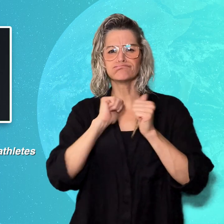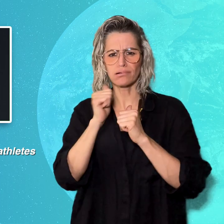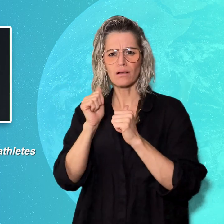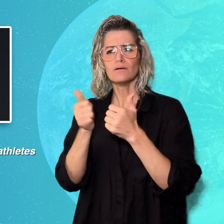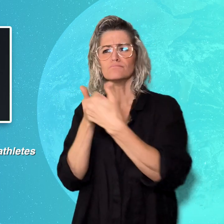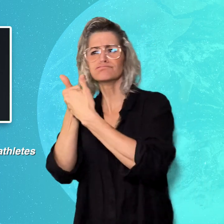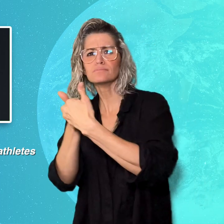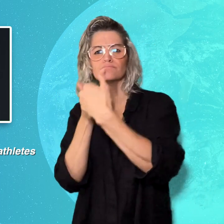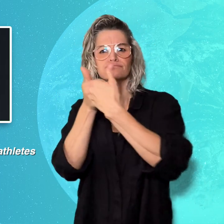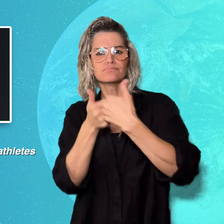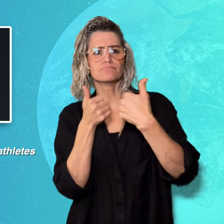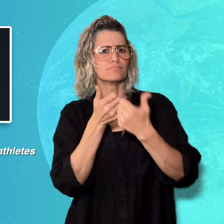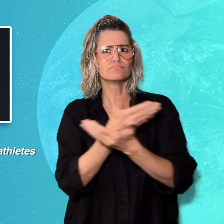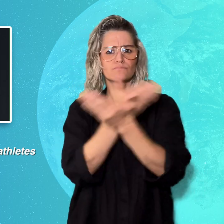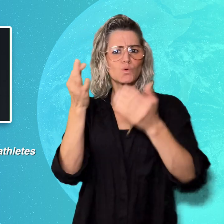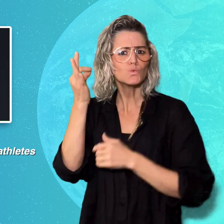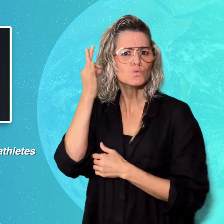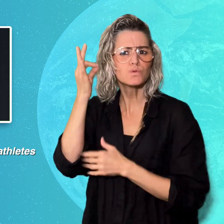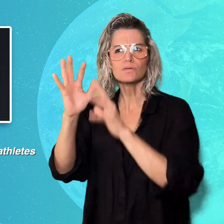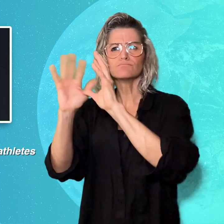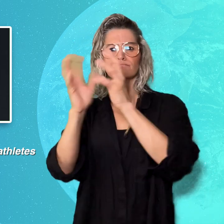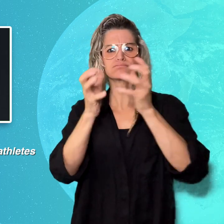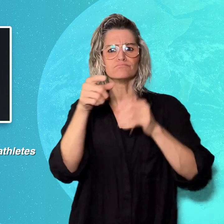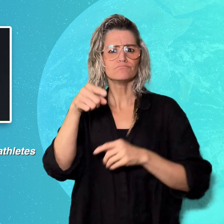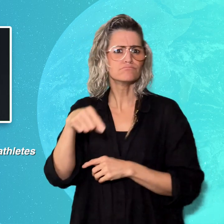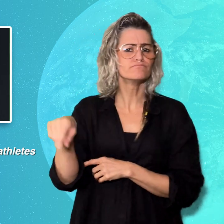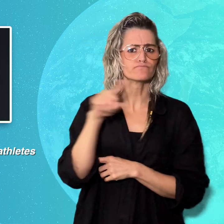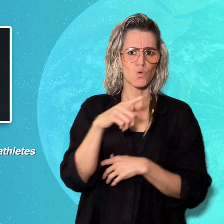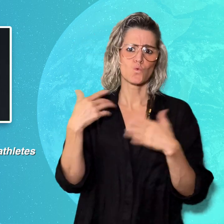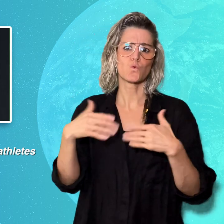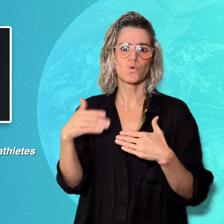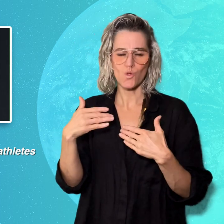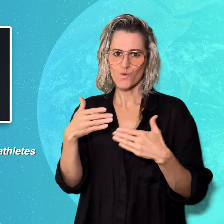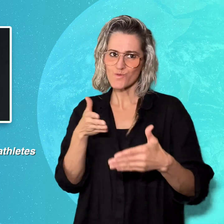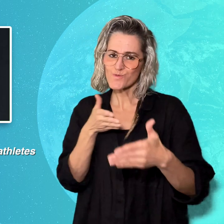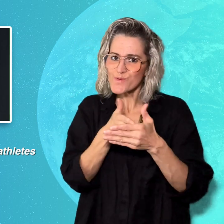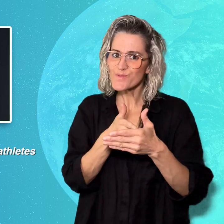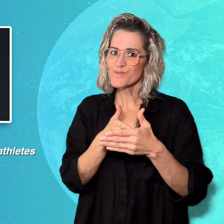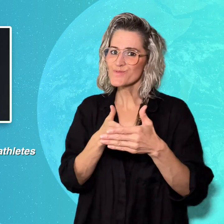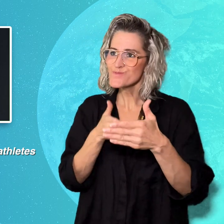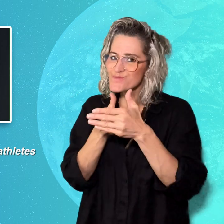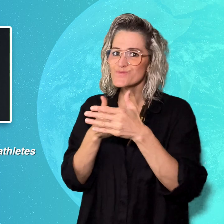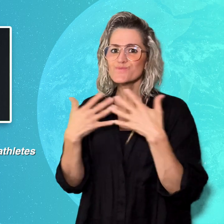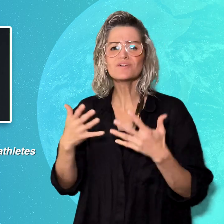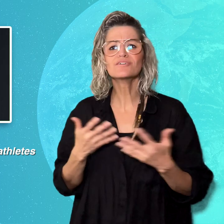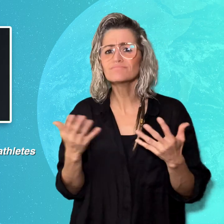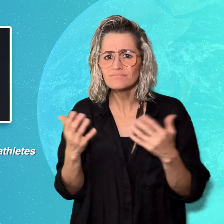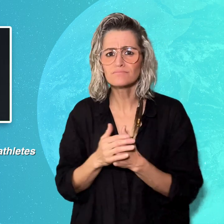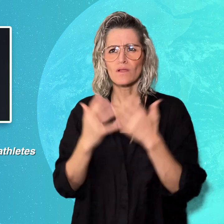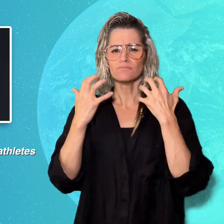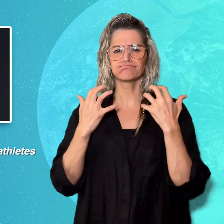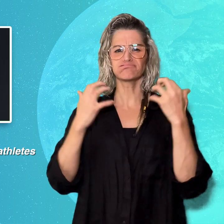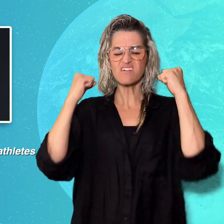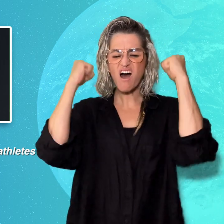teams with hearing athletes, such as crowd noise and inability